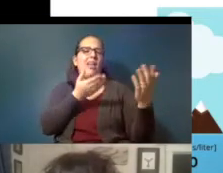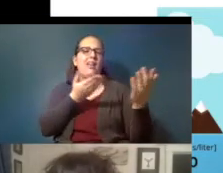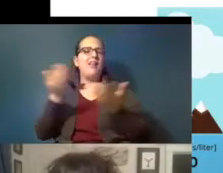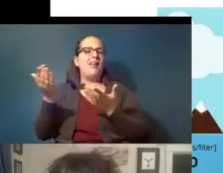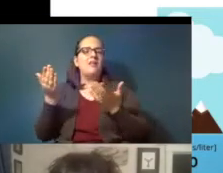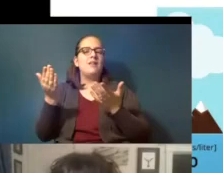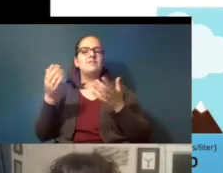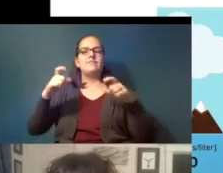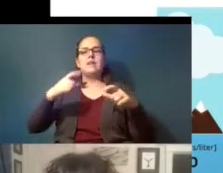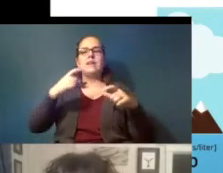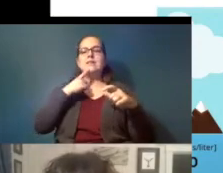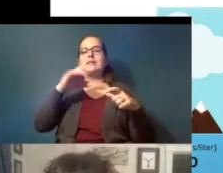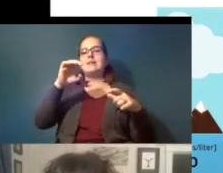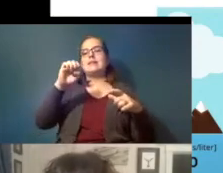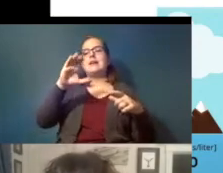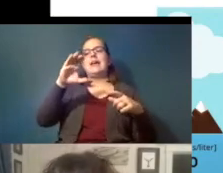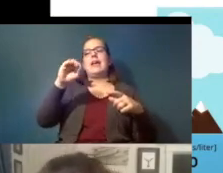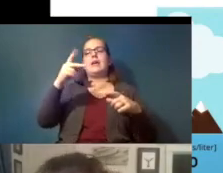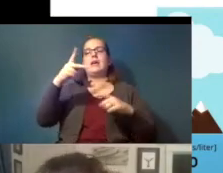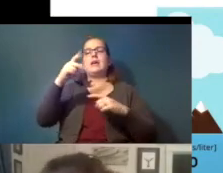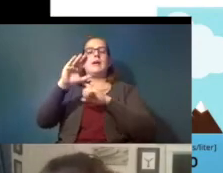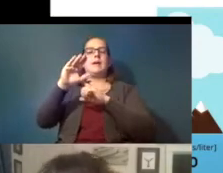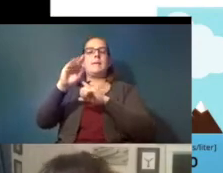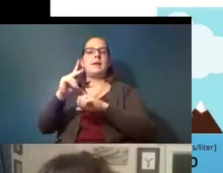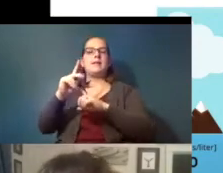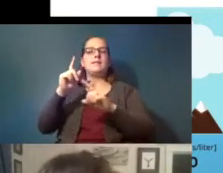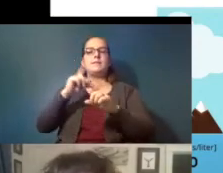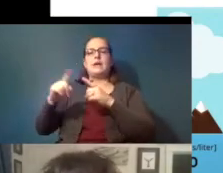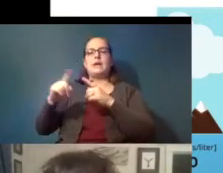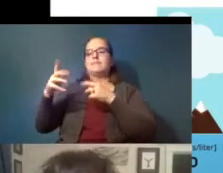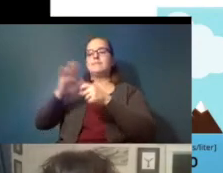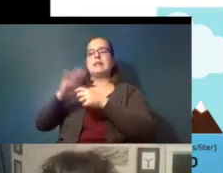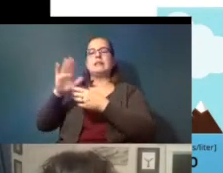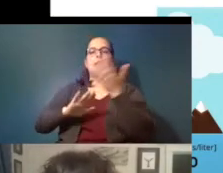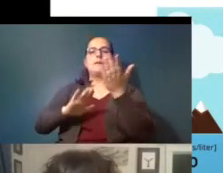said eco pack on the bottom but it was washed up on the beach and clearly was not very eco